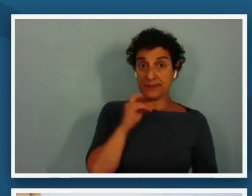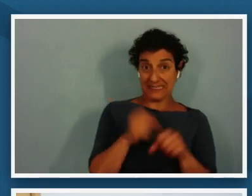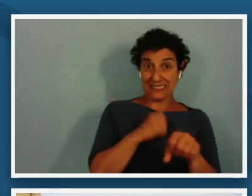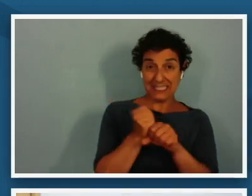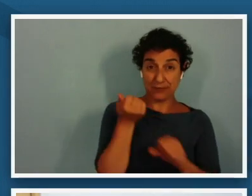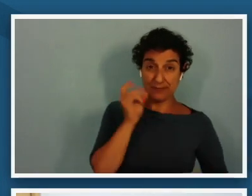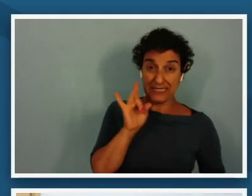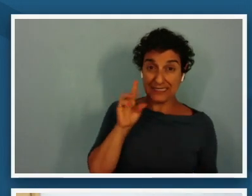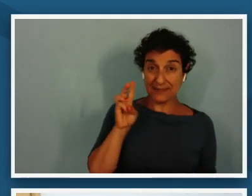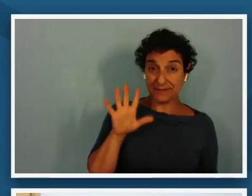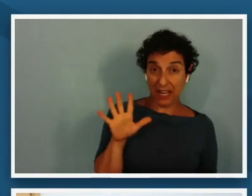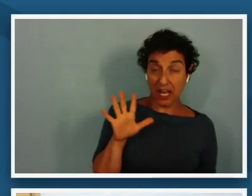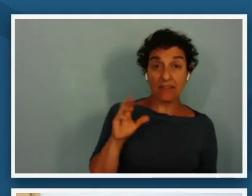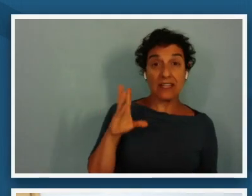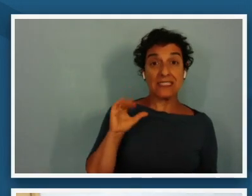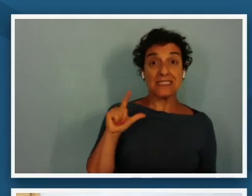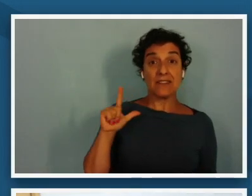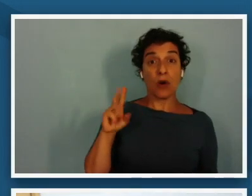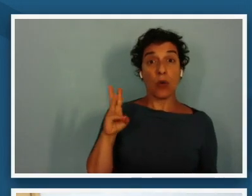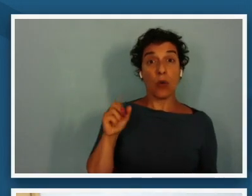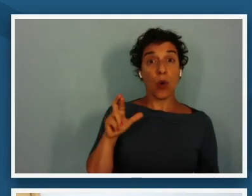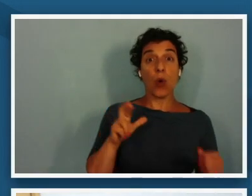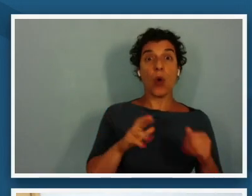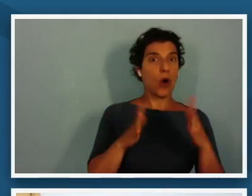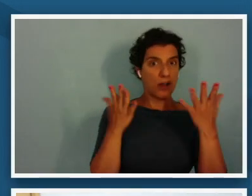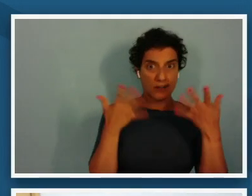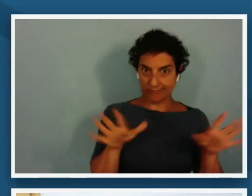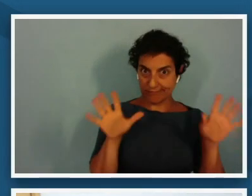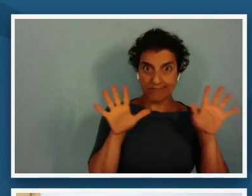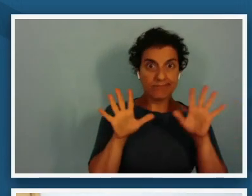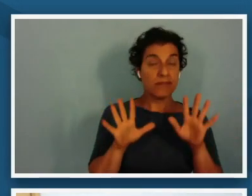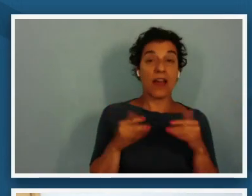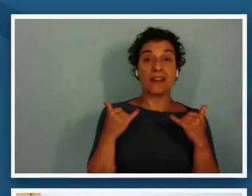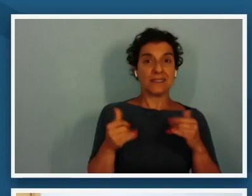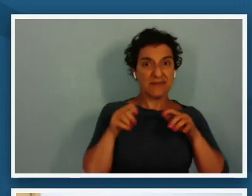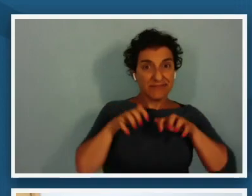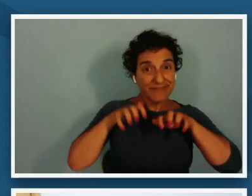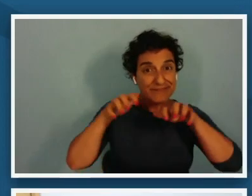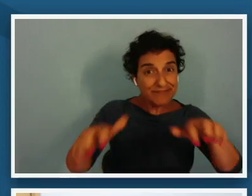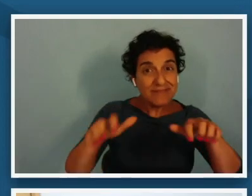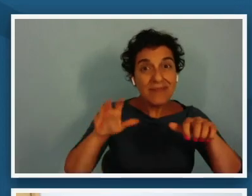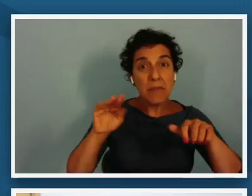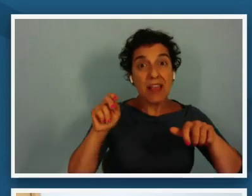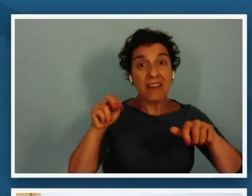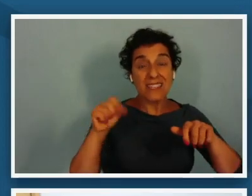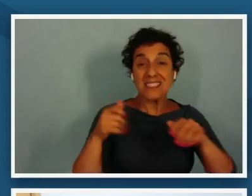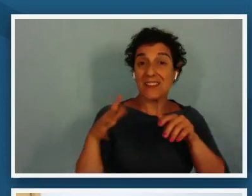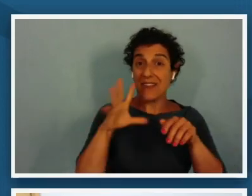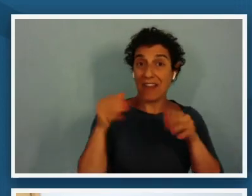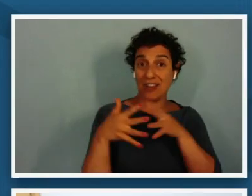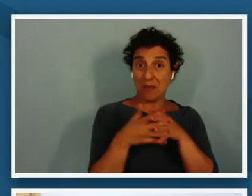the civil war was over and millions of african americans were determined to